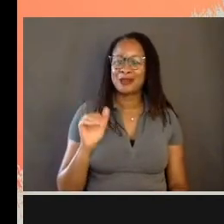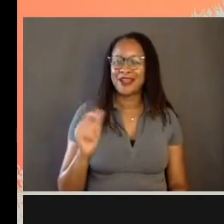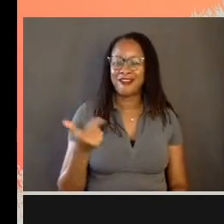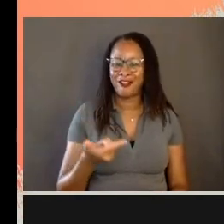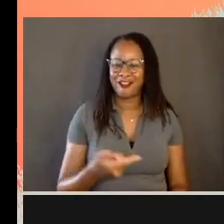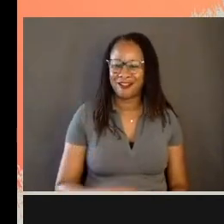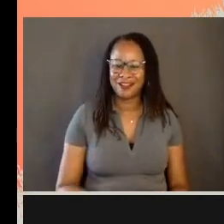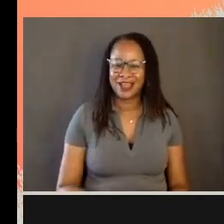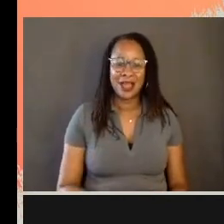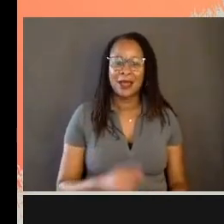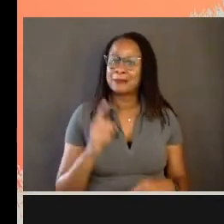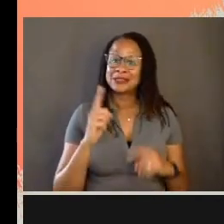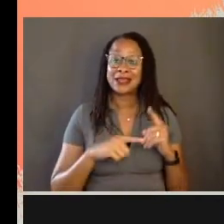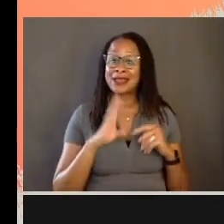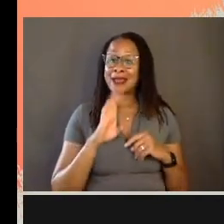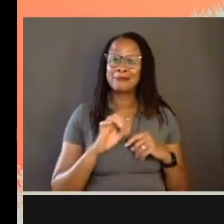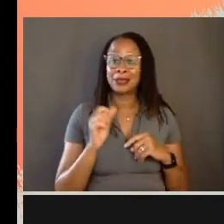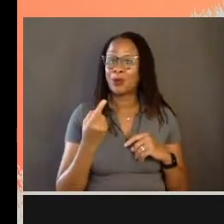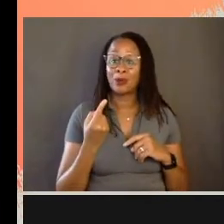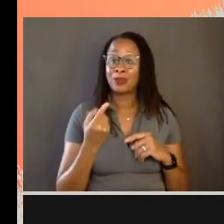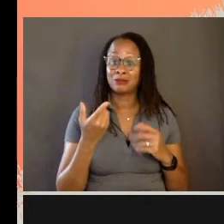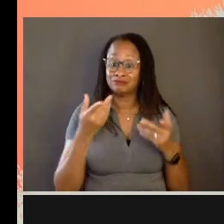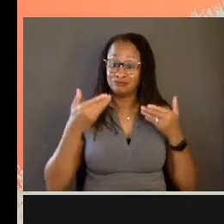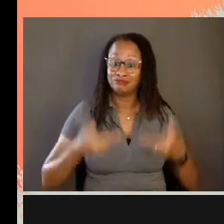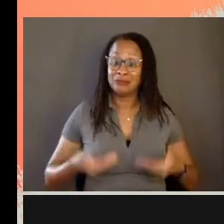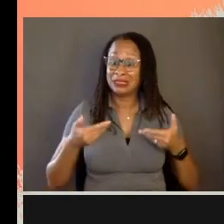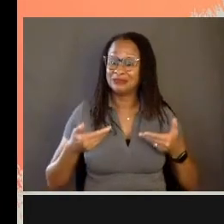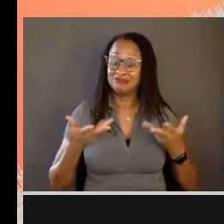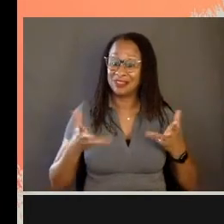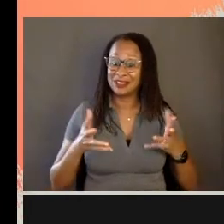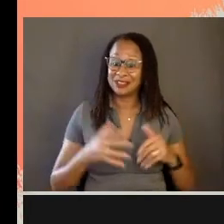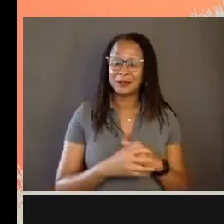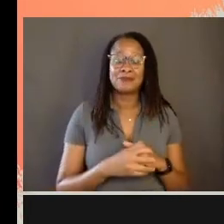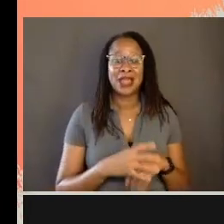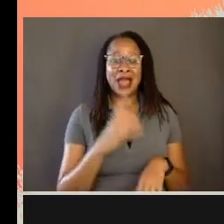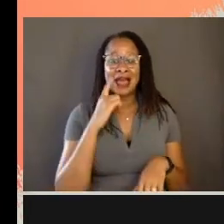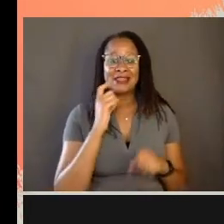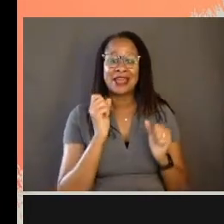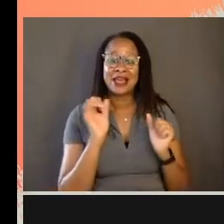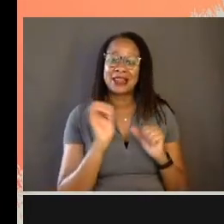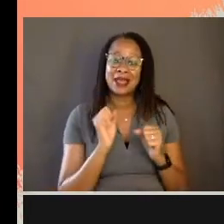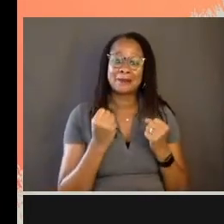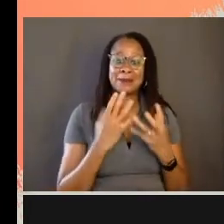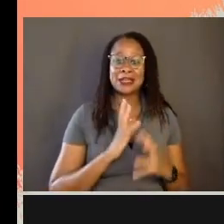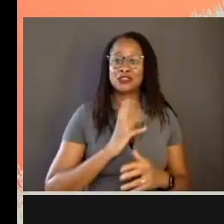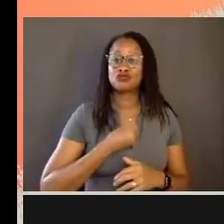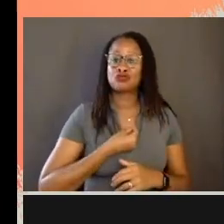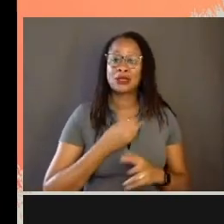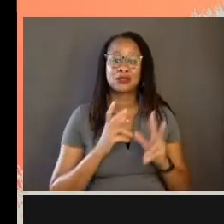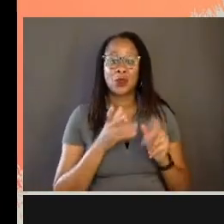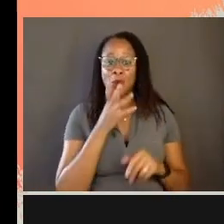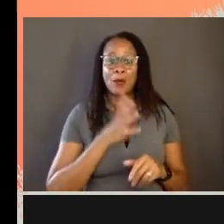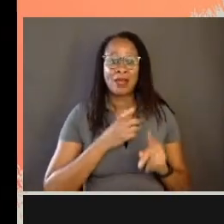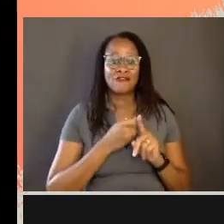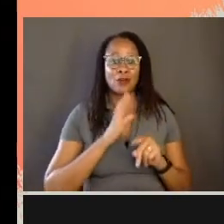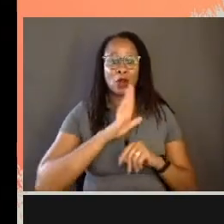because I can't be nobody else but me. I think like many trans women from her time and even before,